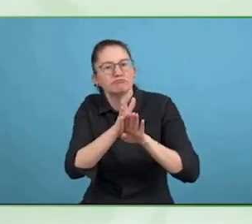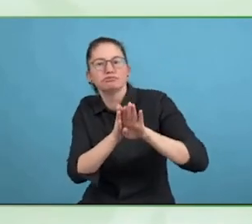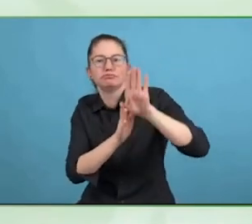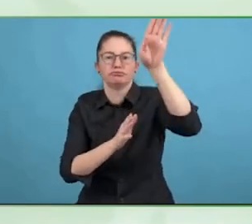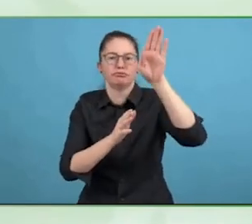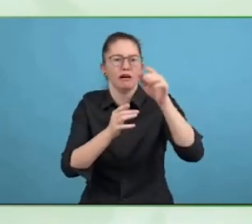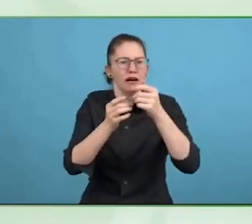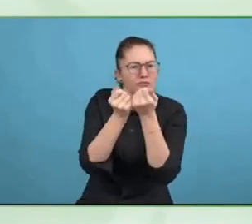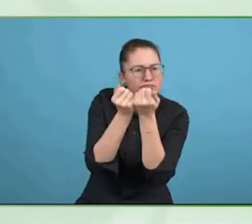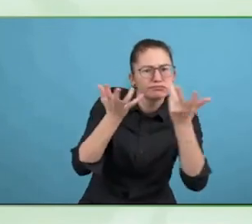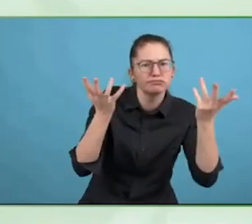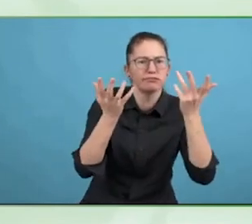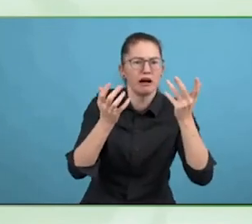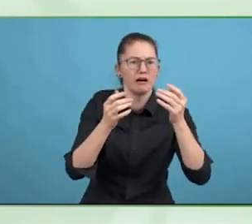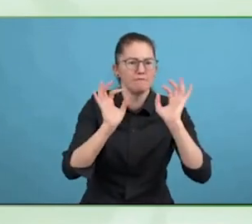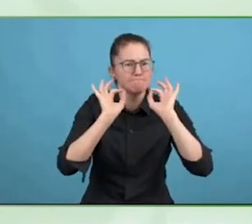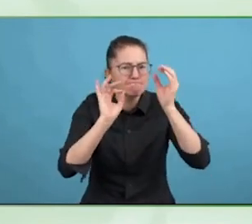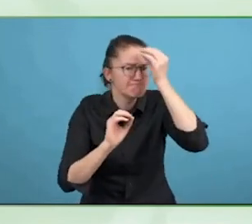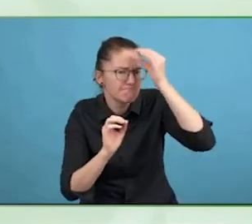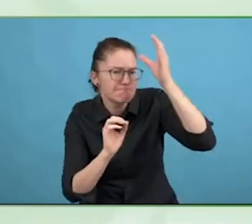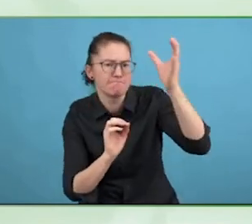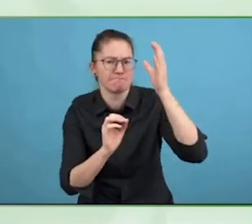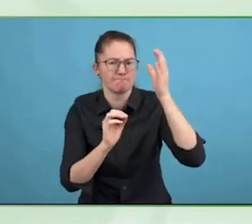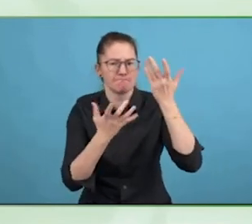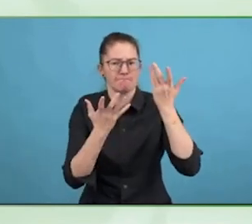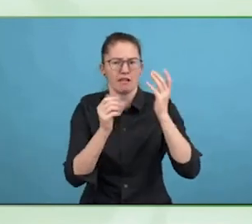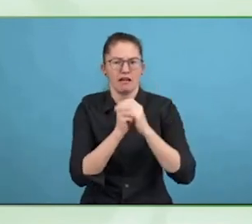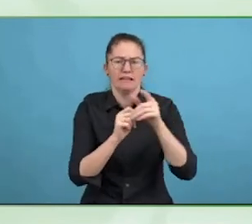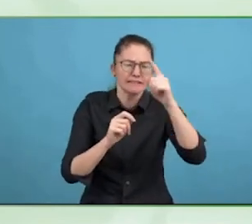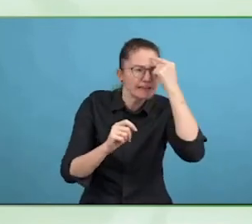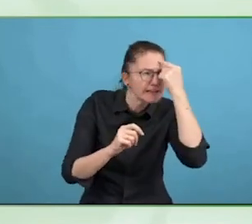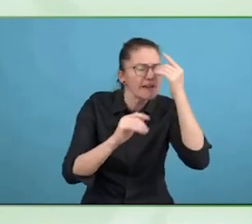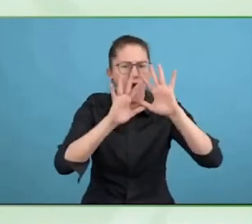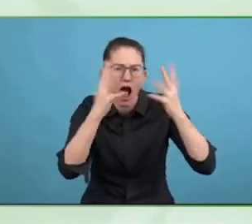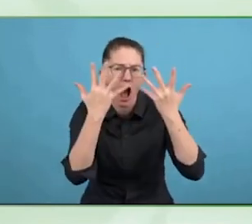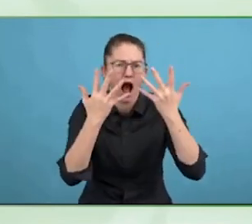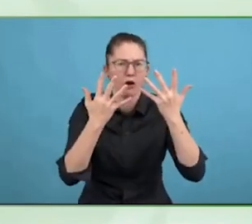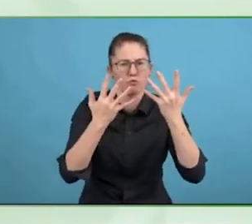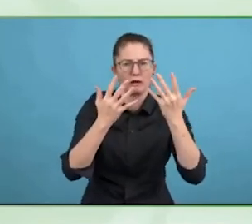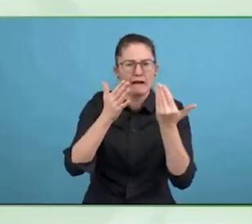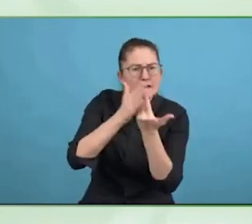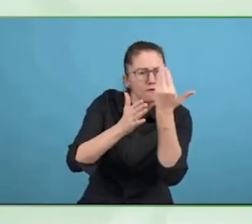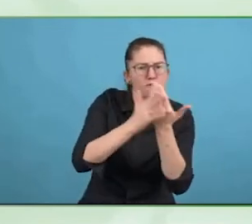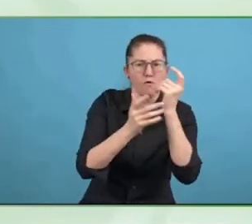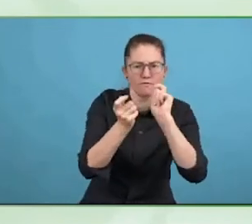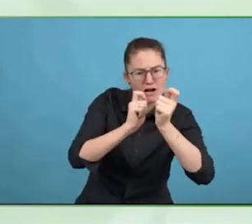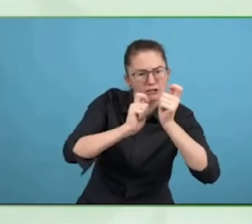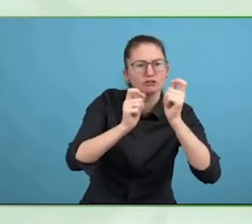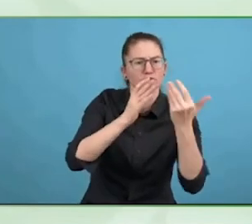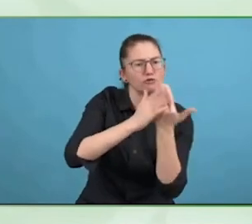Harvard and MIT, Josh, you went to, started putting their courseware